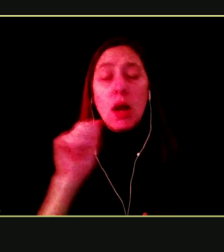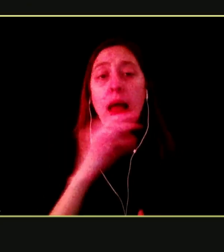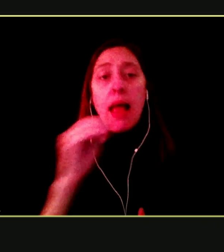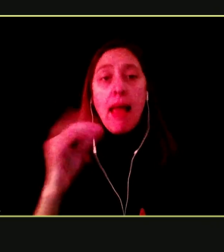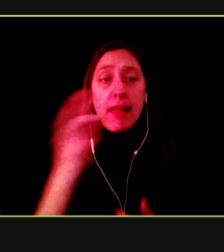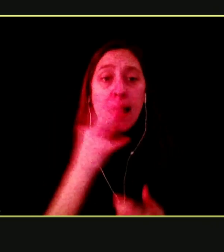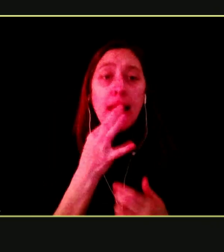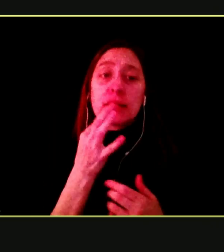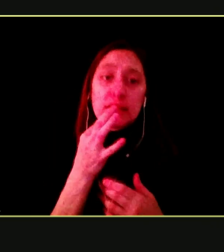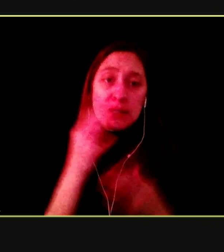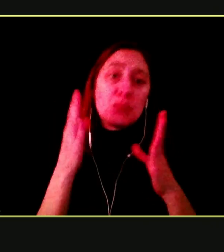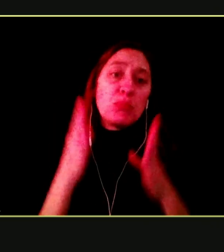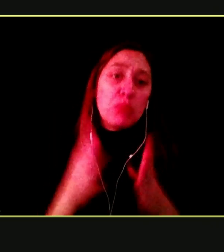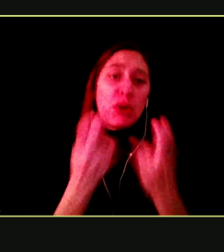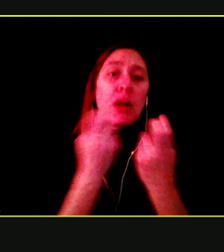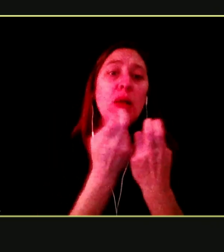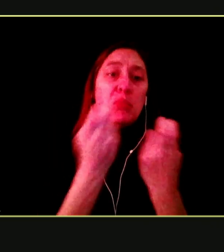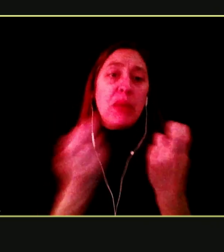YOUR TIME TO BE WITH US TODAY.